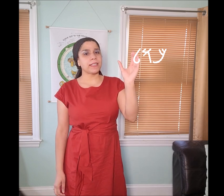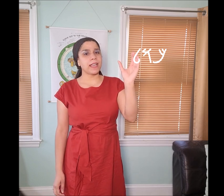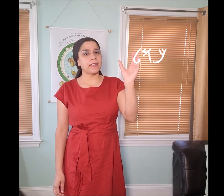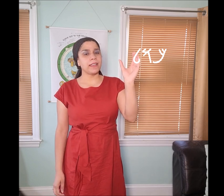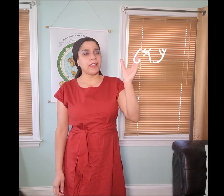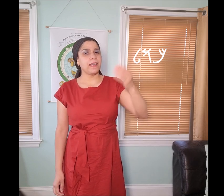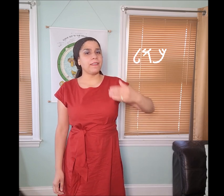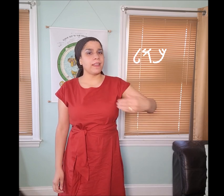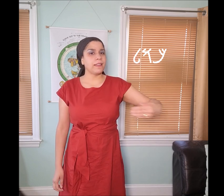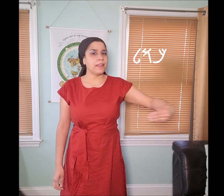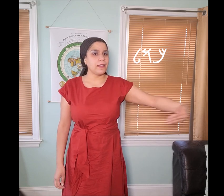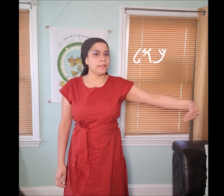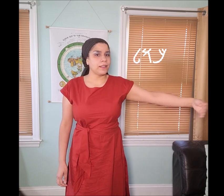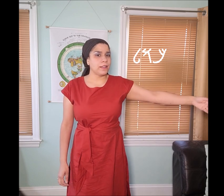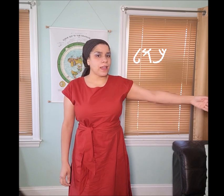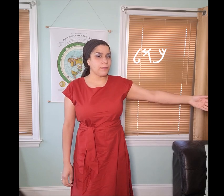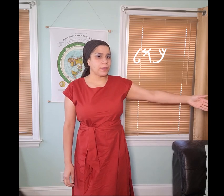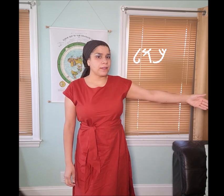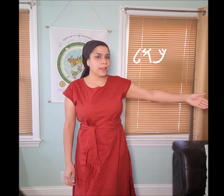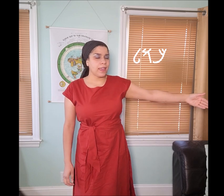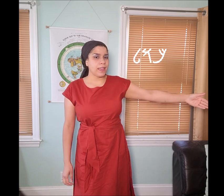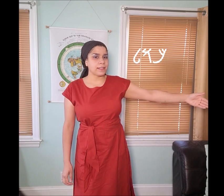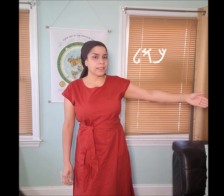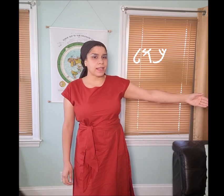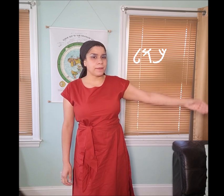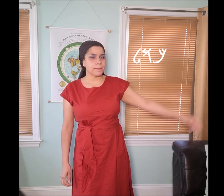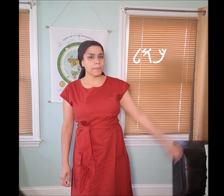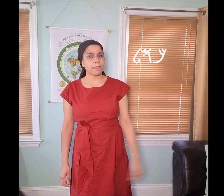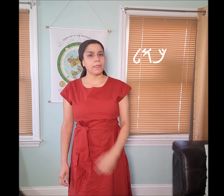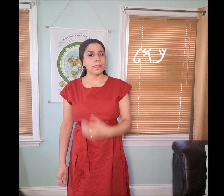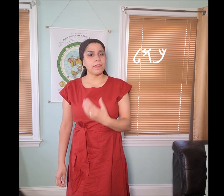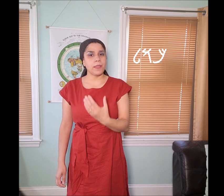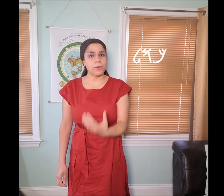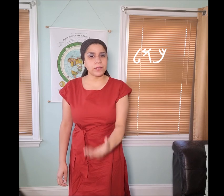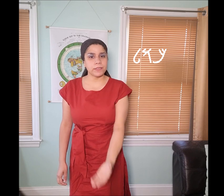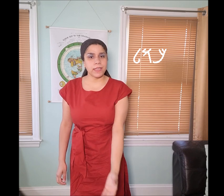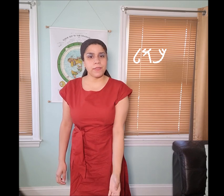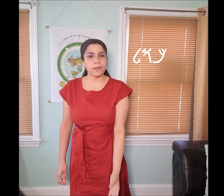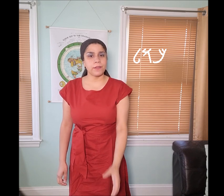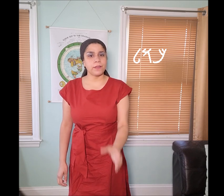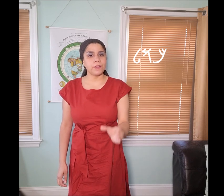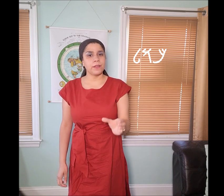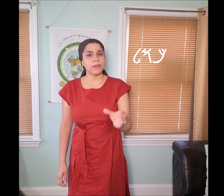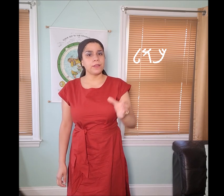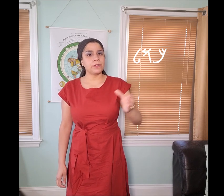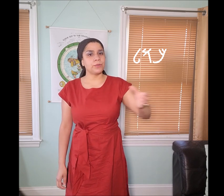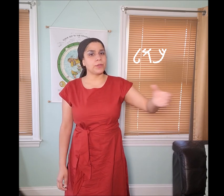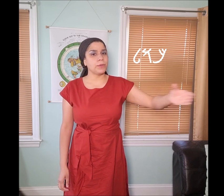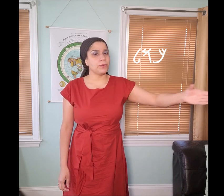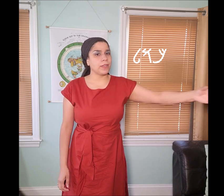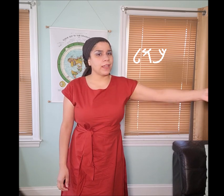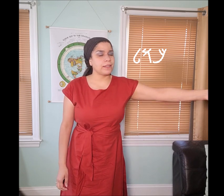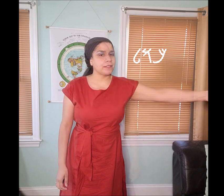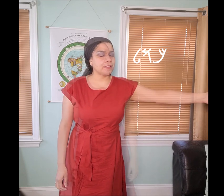hand sign and then the “𐤋 lamad” hand sign. They work together to communicate.